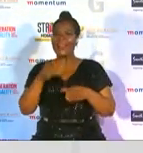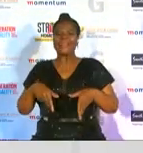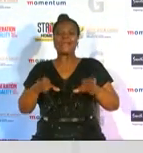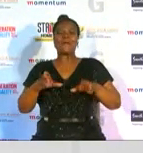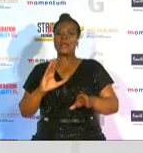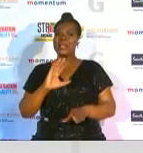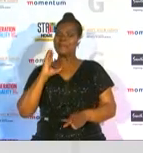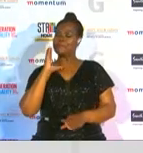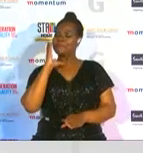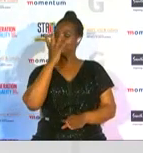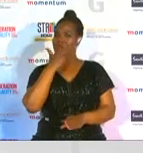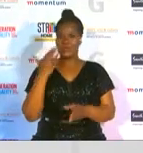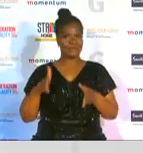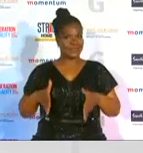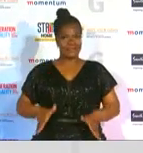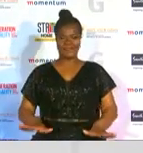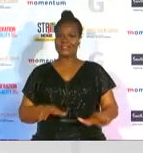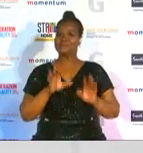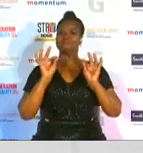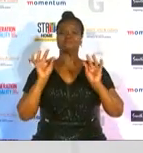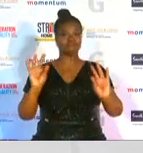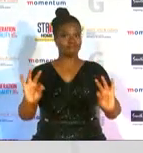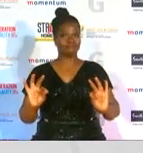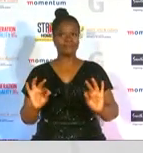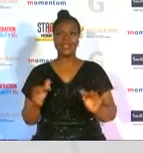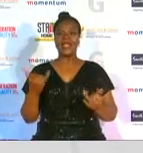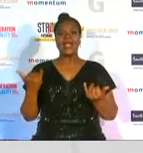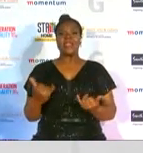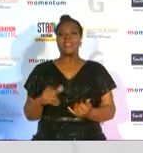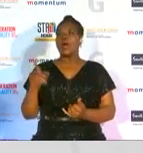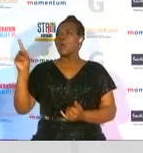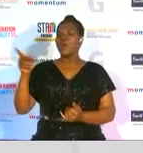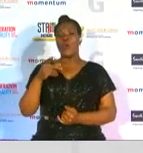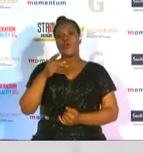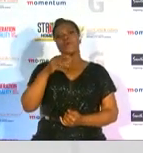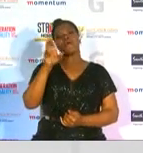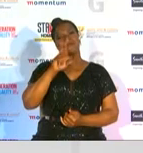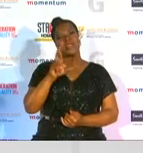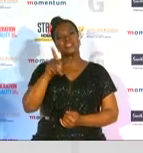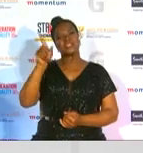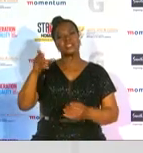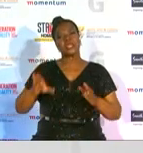absolutely great this evening now let's catch up with rachel who is on the red carpet and see who's arriving for the next